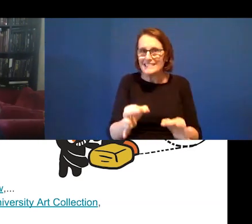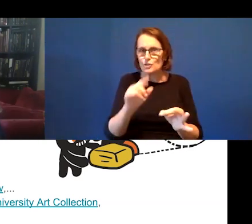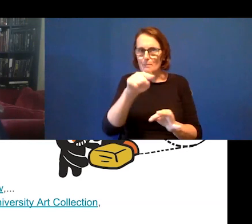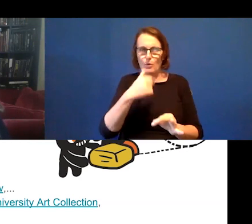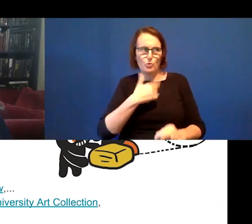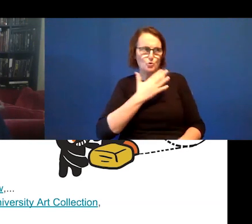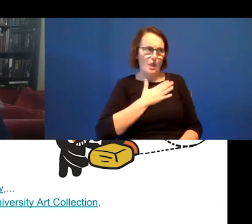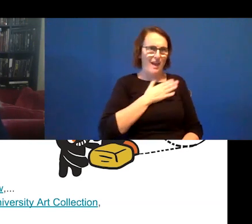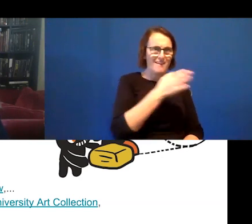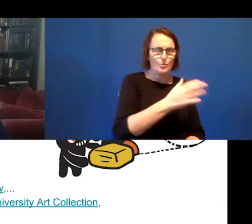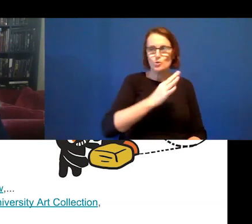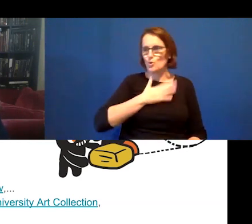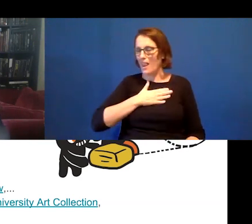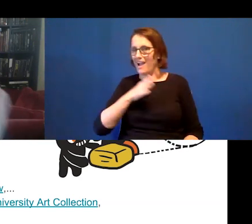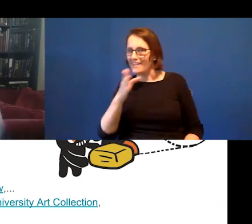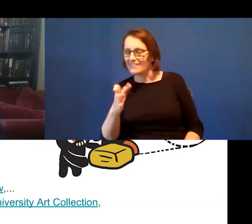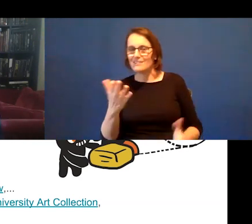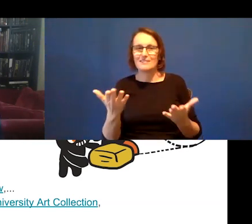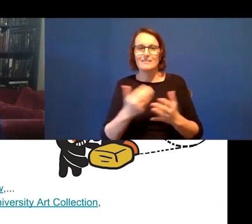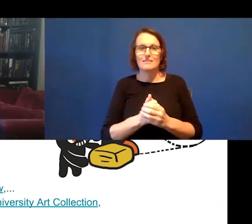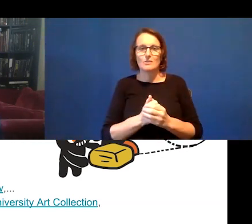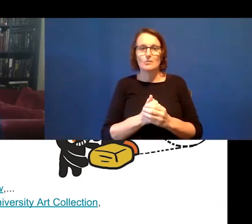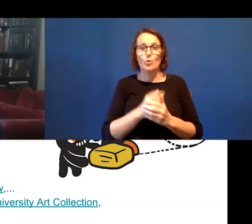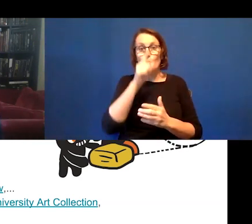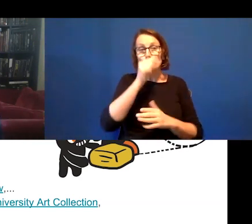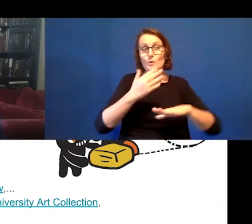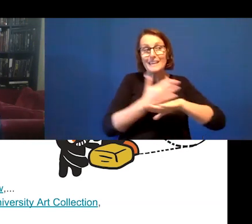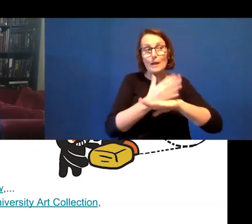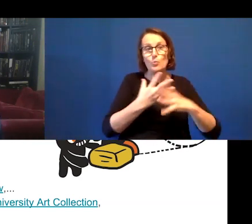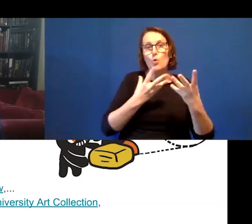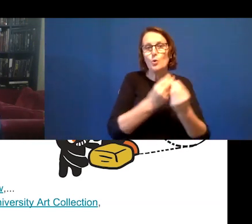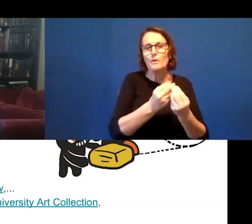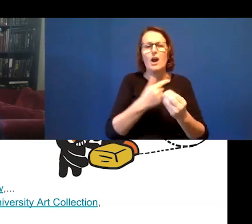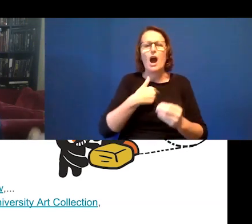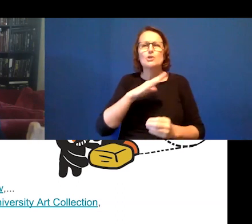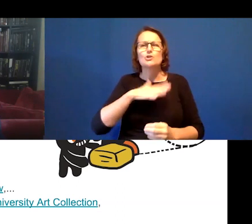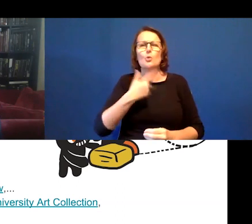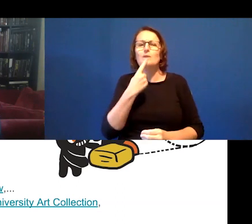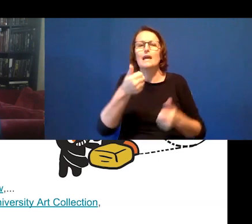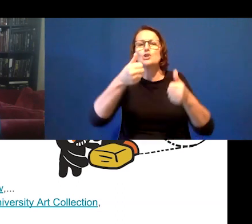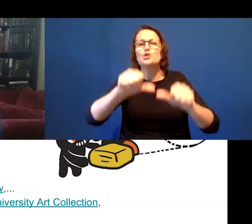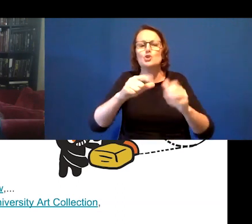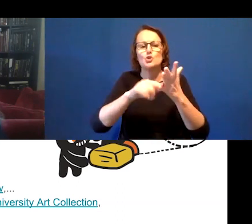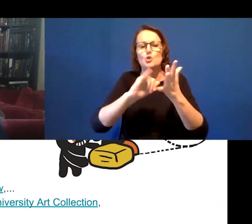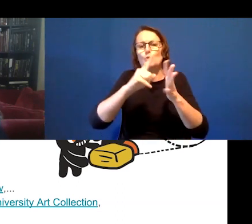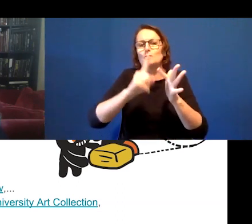And I say "work with", instead of "use". This is intentional. It is to